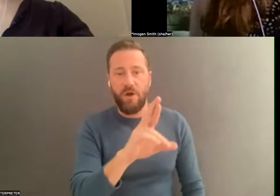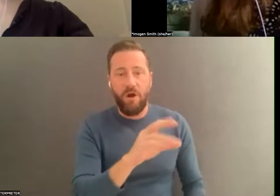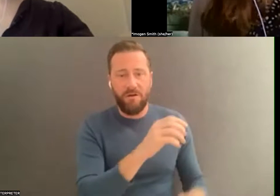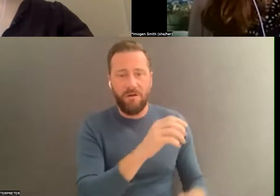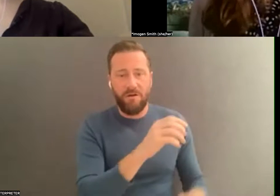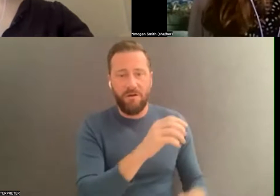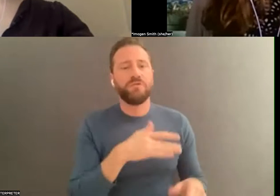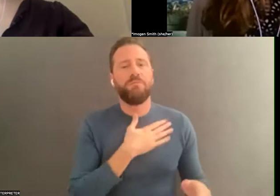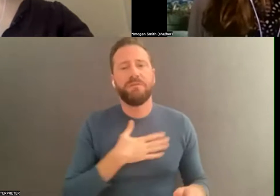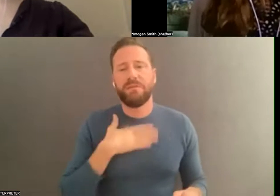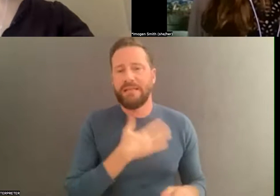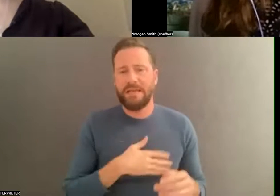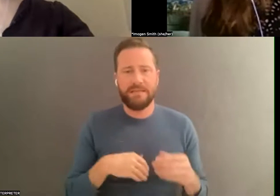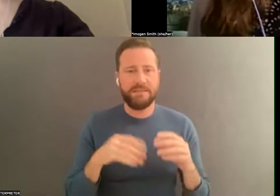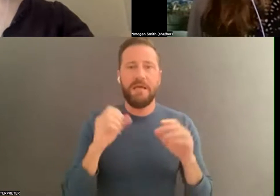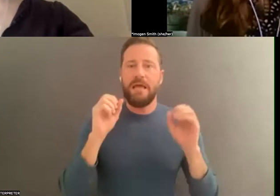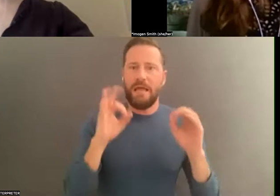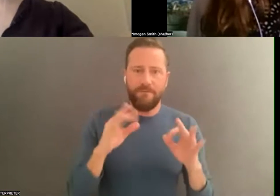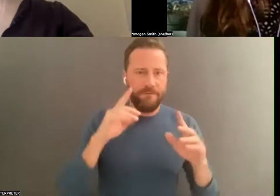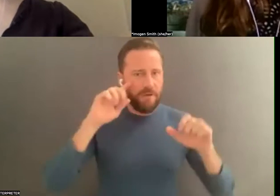back equipment. So if possible, please consult with a vendor